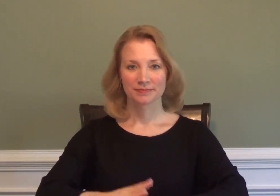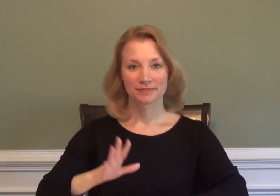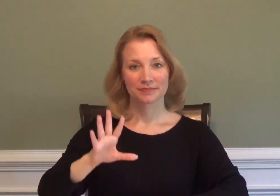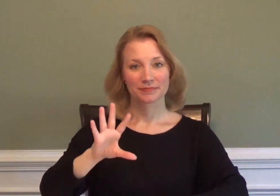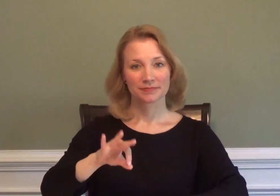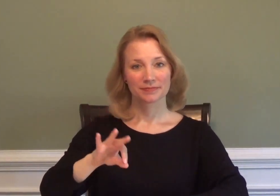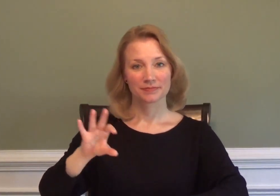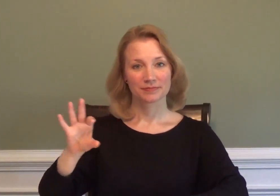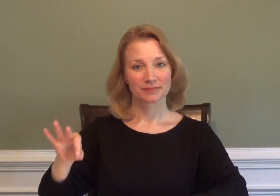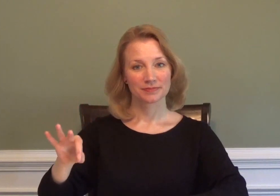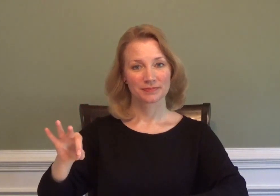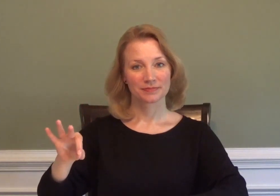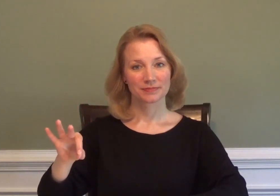FRENCH FRIES